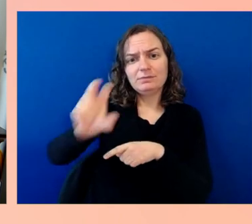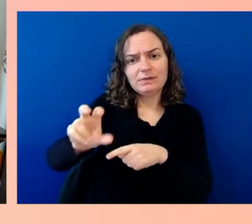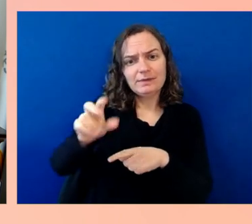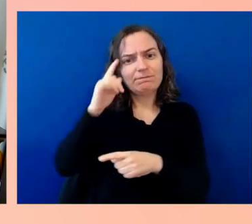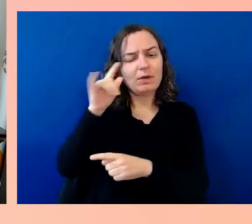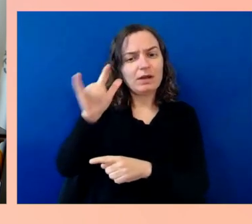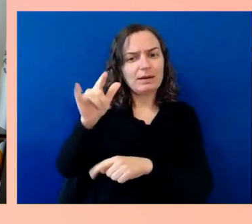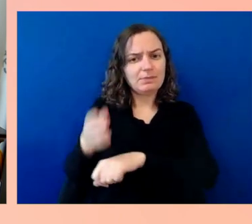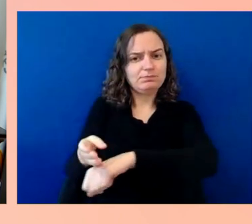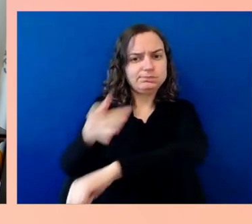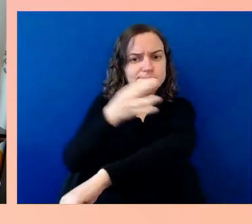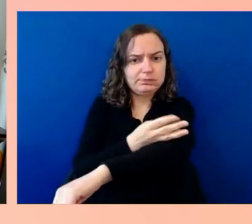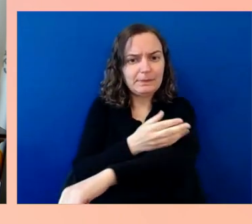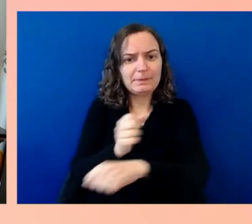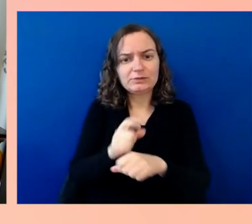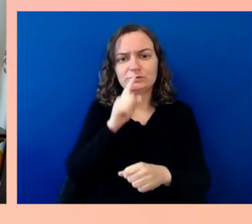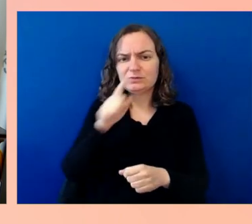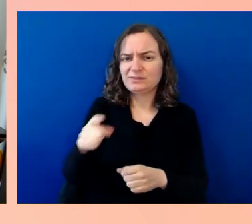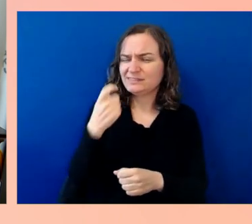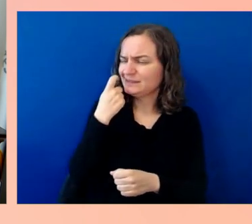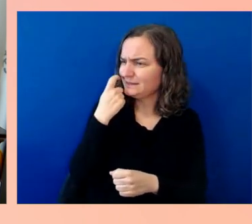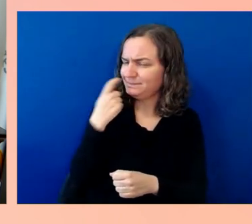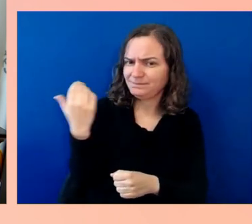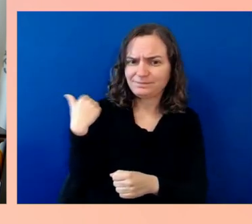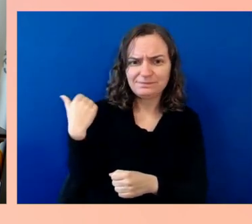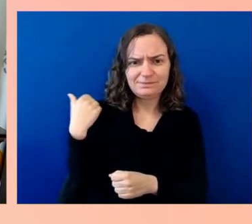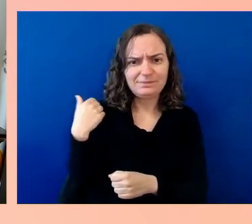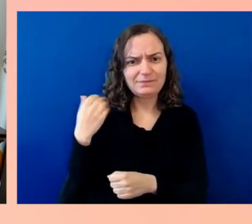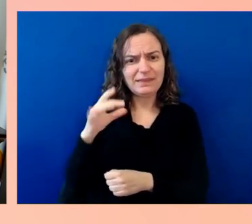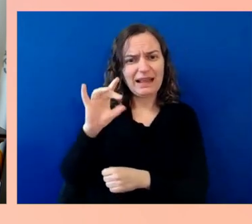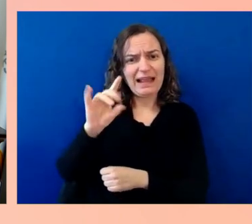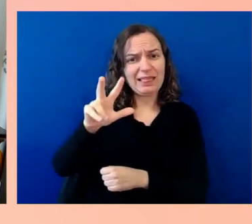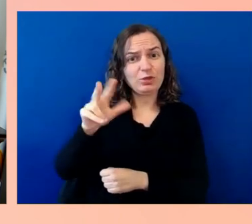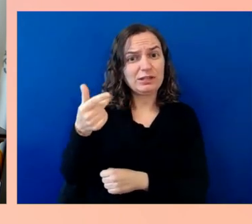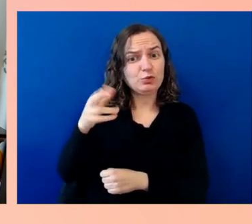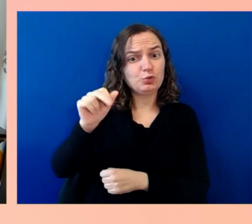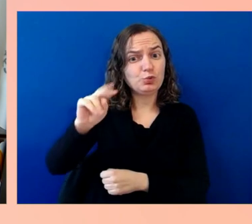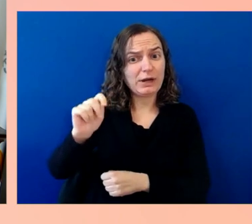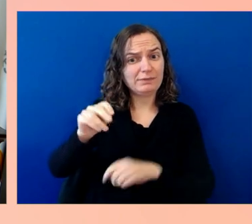given out to improve the experience of moving through an airport, about of 85 percent of them,